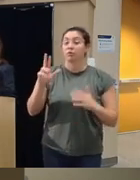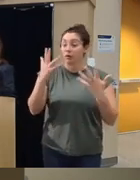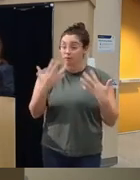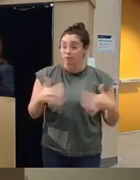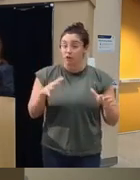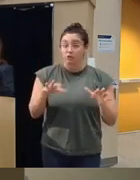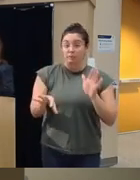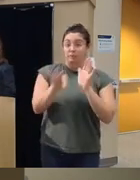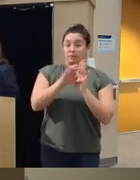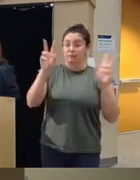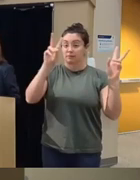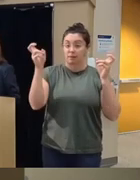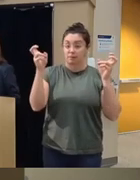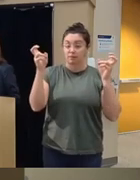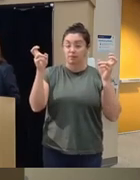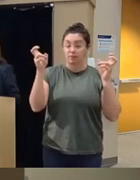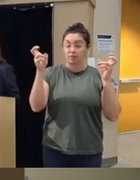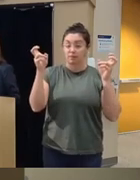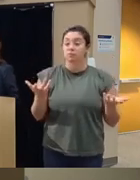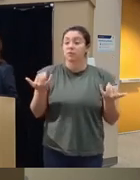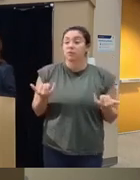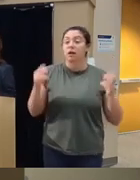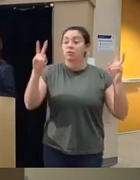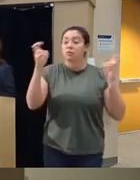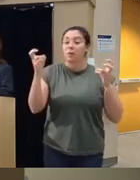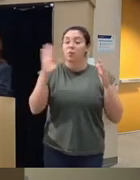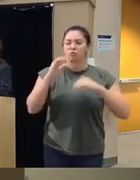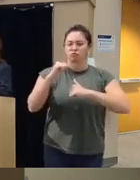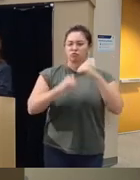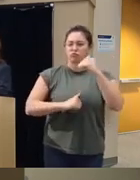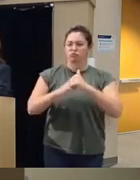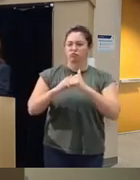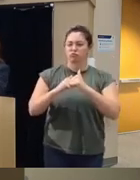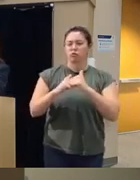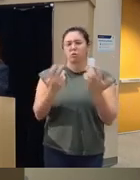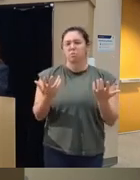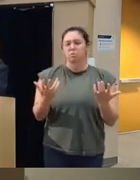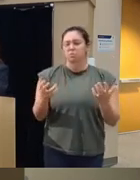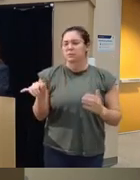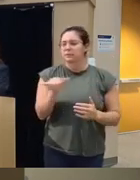the topic the topic um is sort of structured it is structured just like manualized human